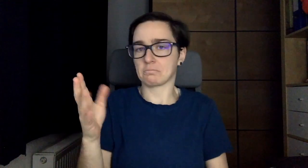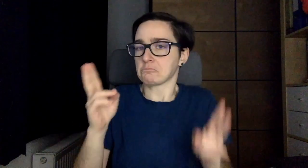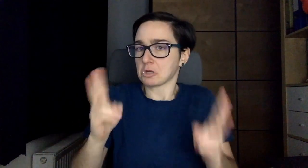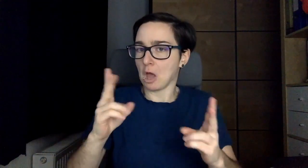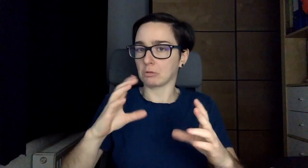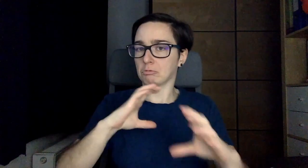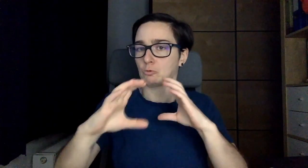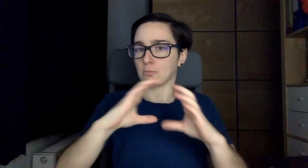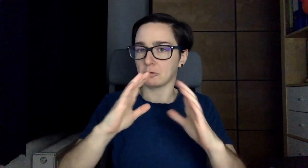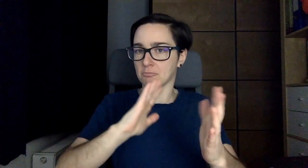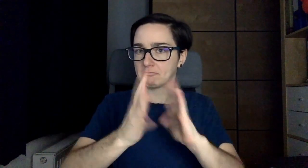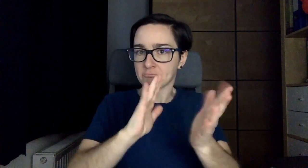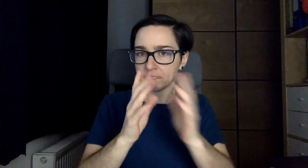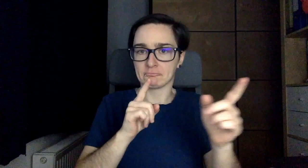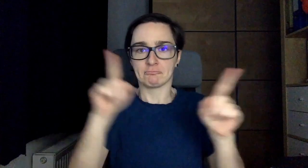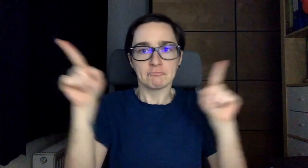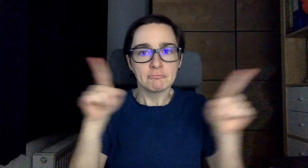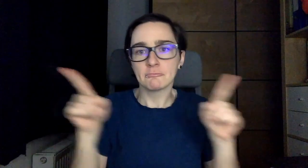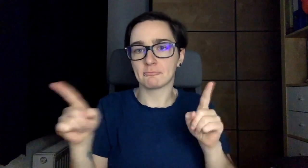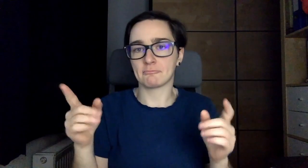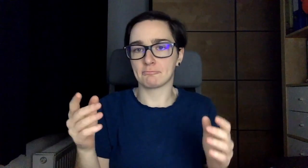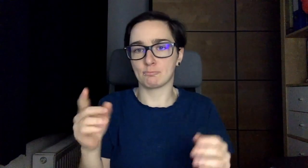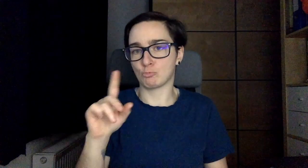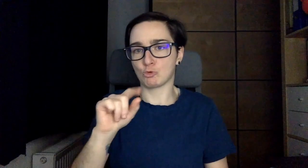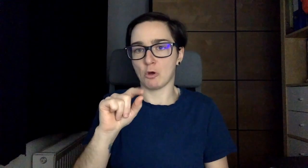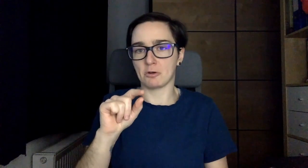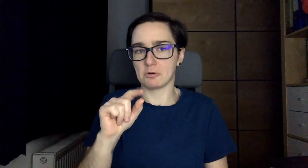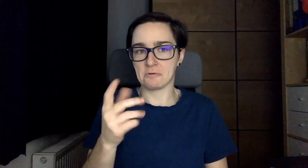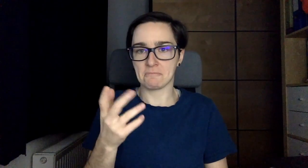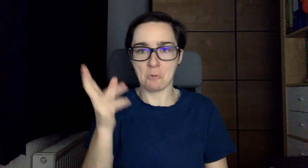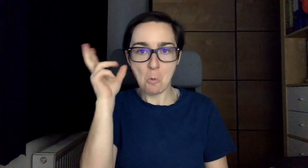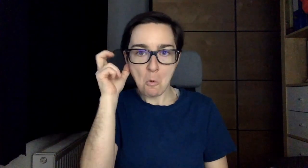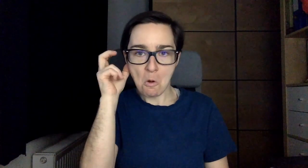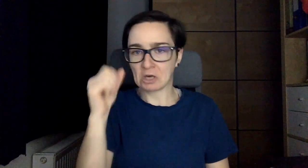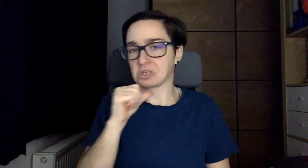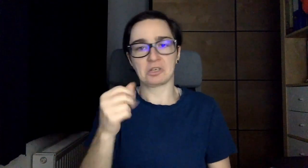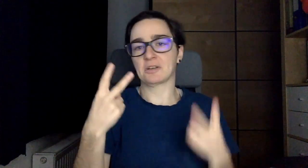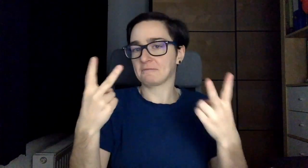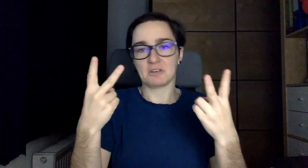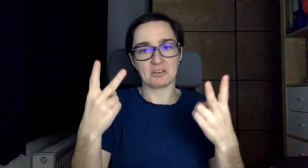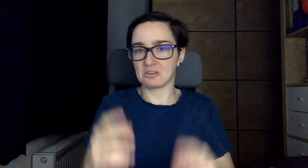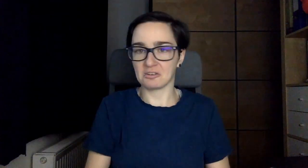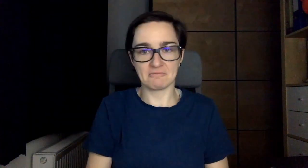I can communicate with sign language, thats why hearing is not important for me.